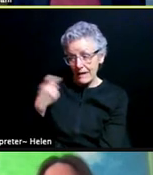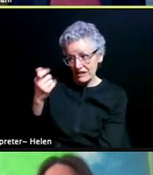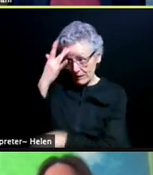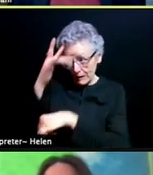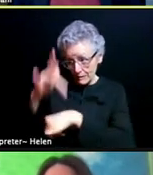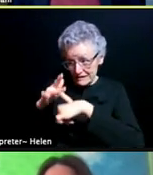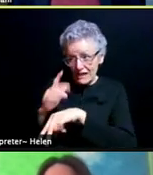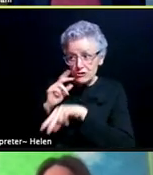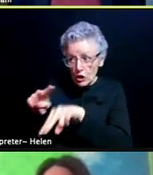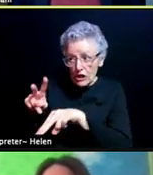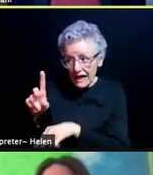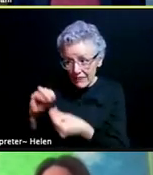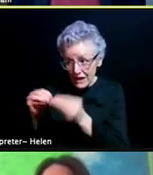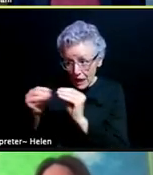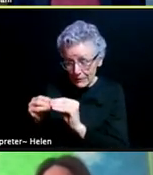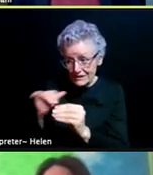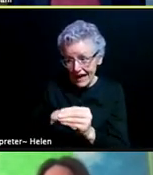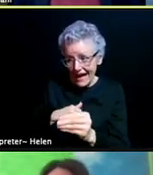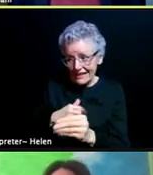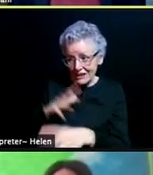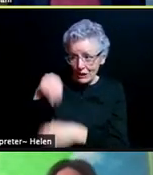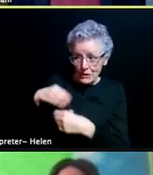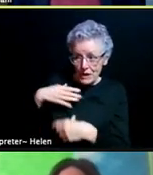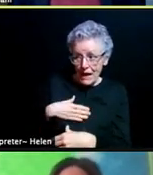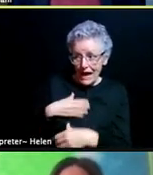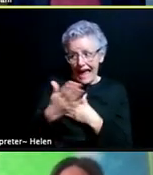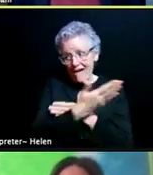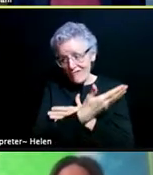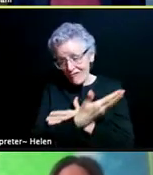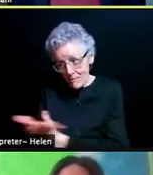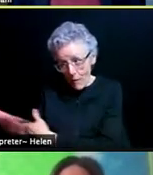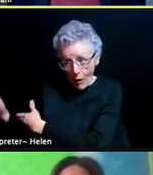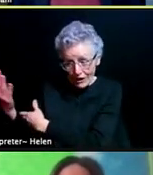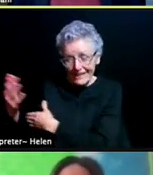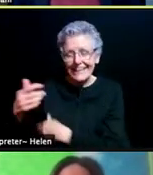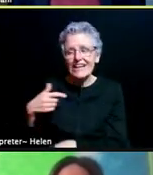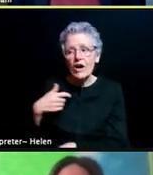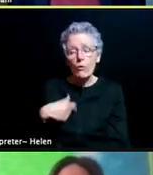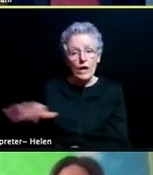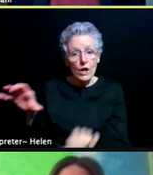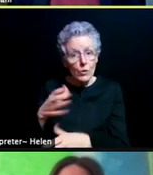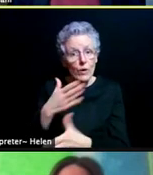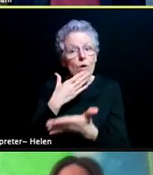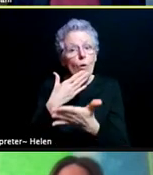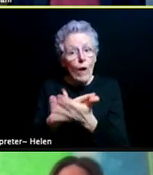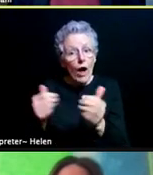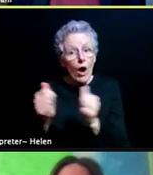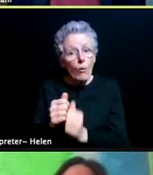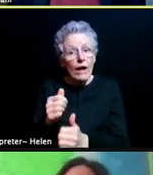It's kind of part of my morning routine. And we are doing really well with the oldest cohorts of agent.